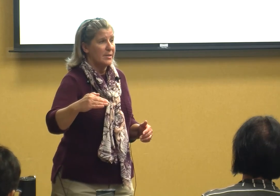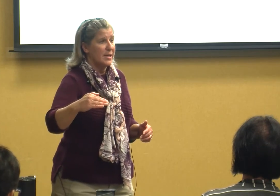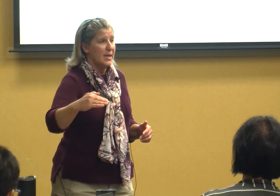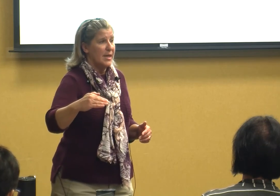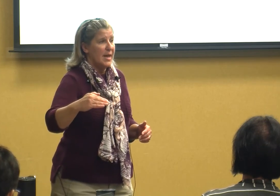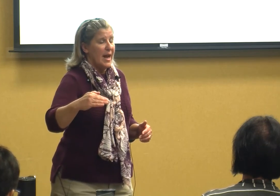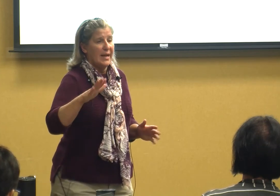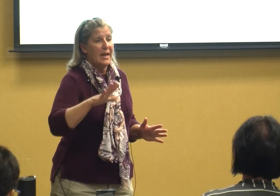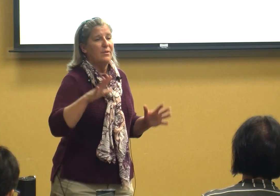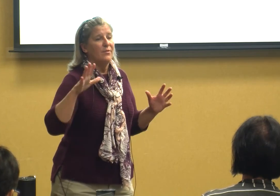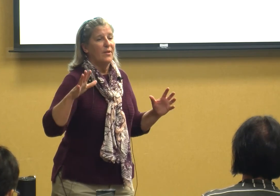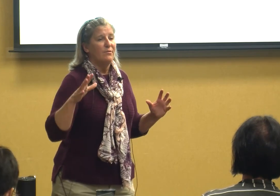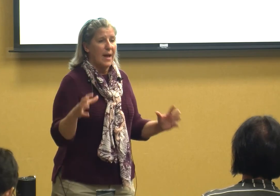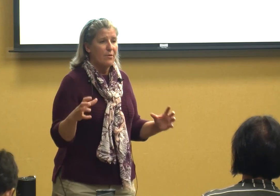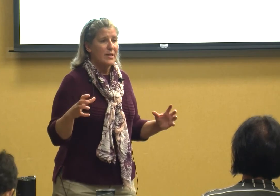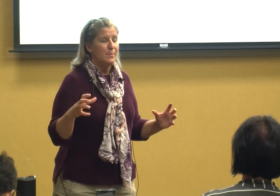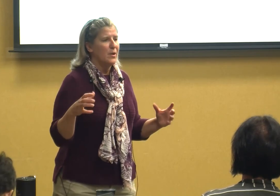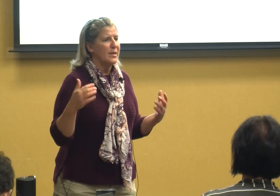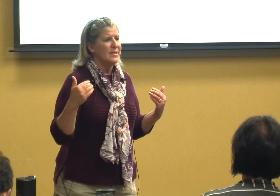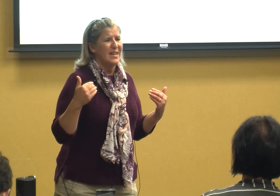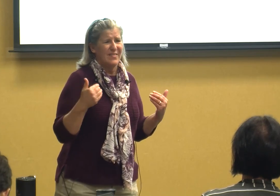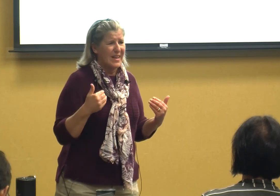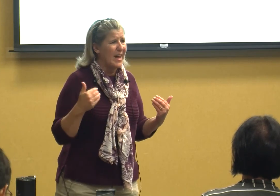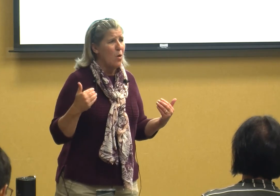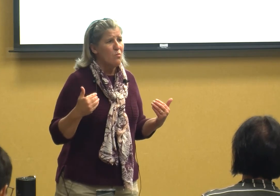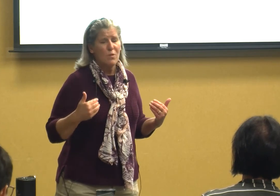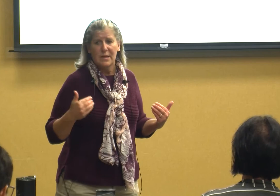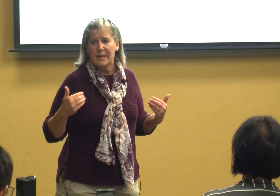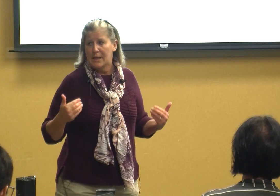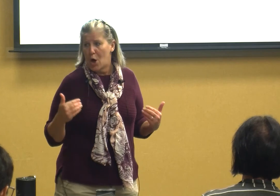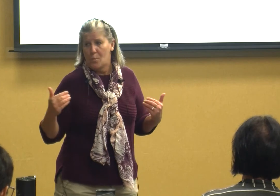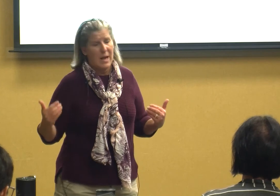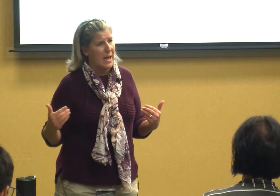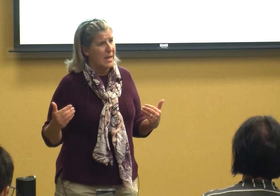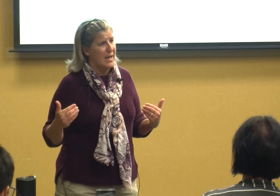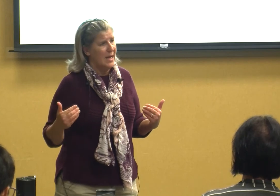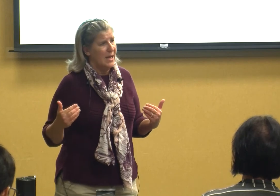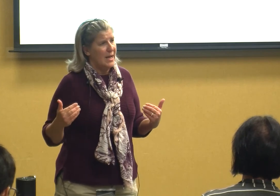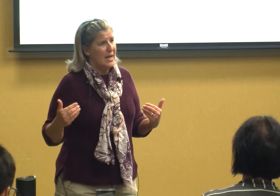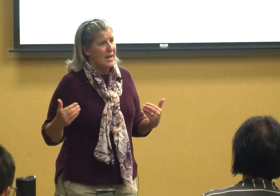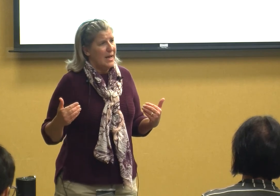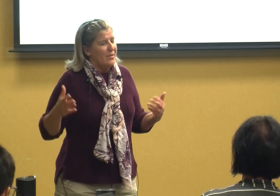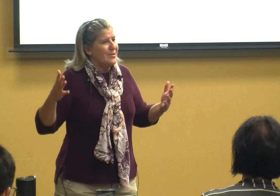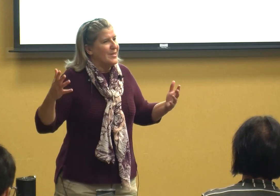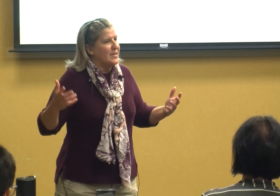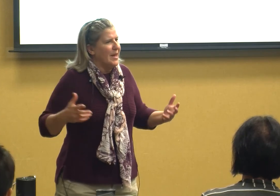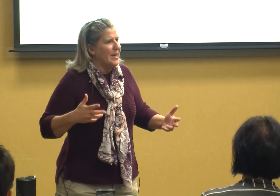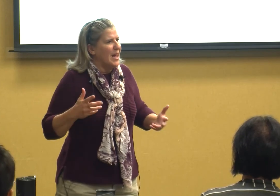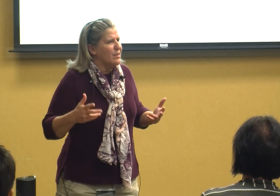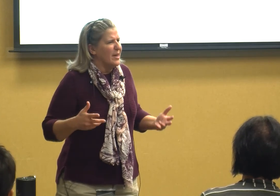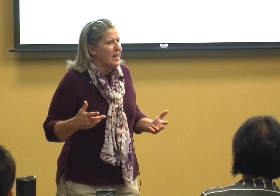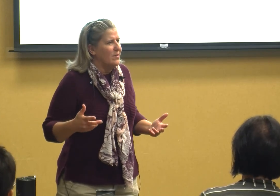and even if they've never experienced it and they don't really know me there's this innate thing in